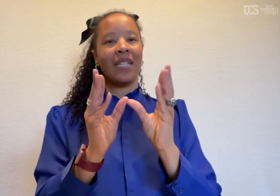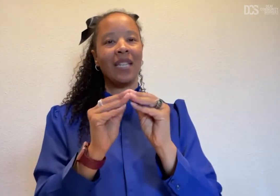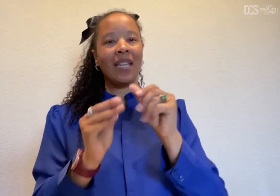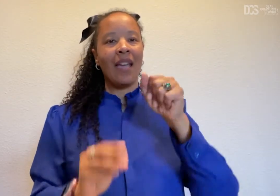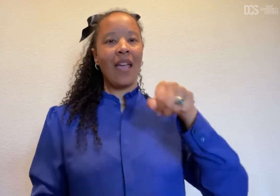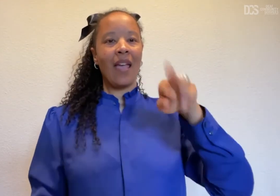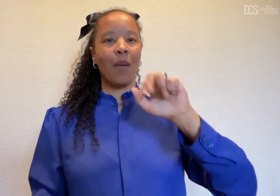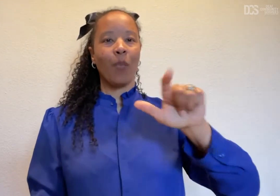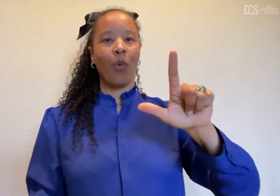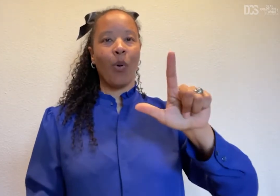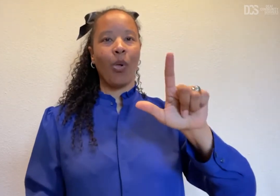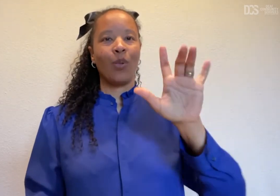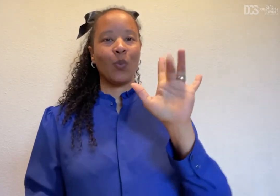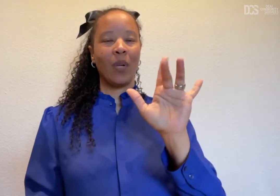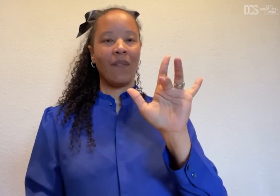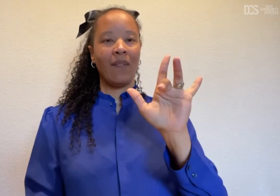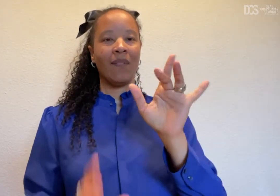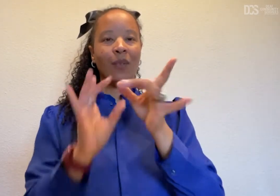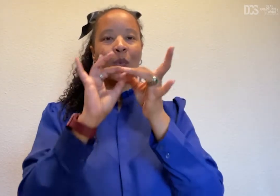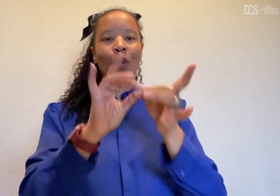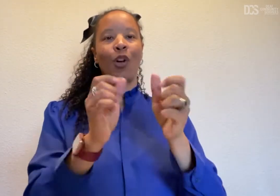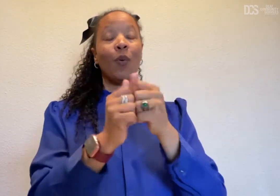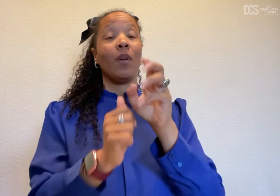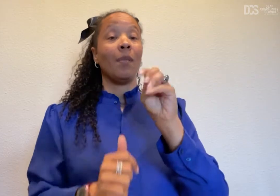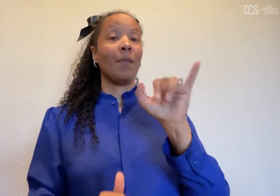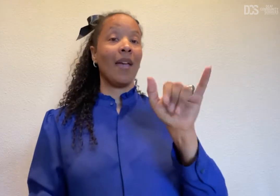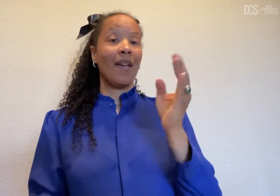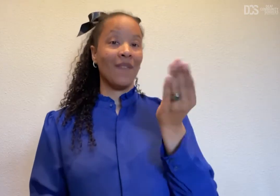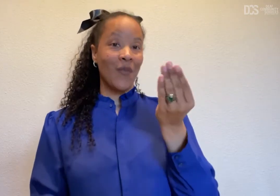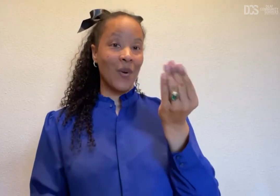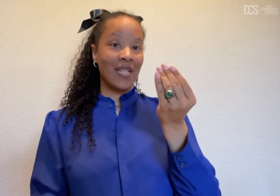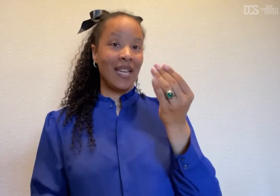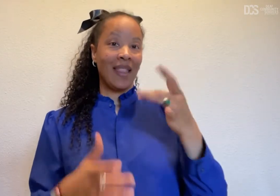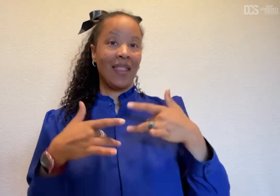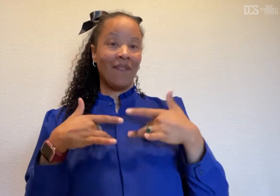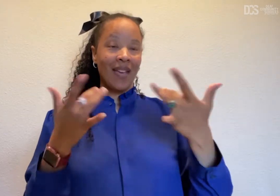April 25th regarding May 14 event.